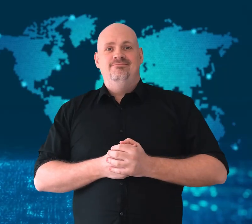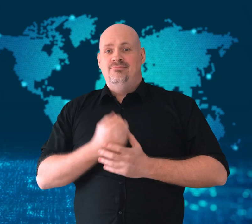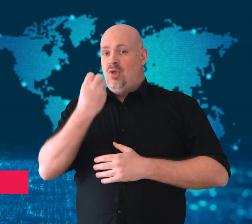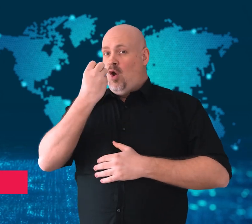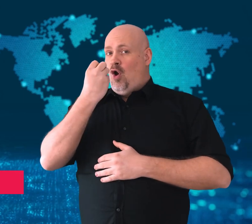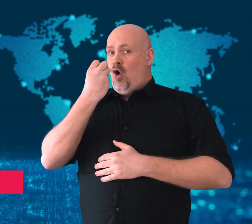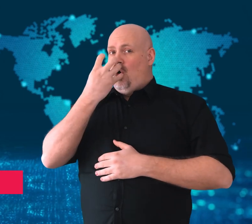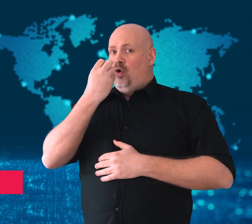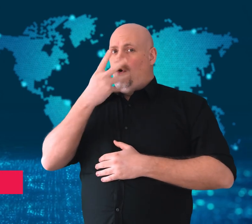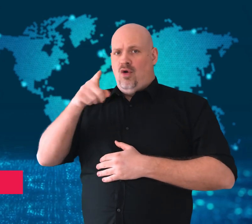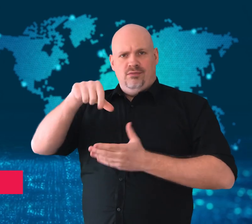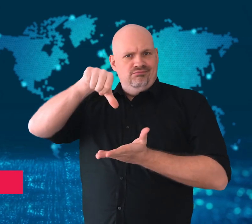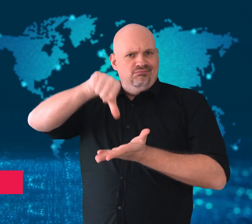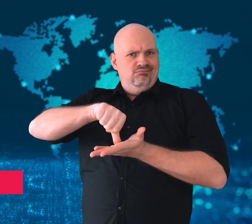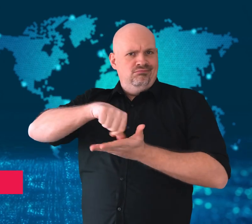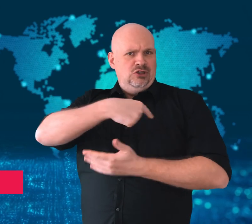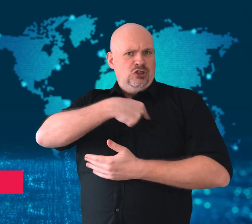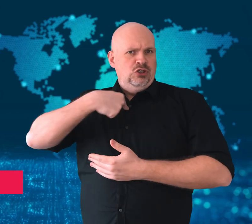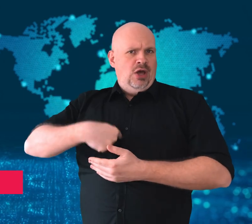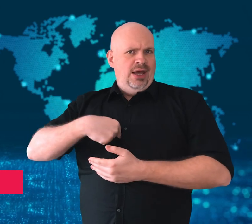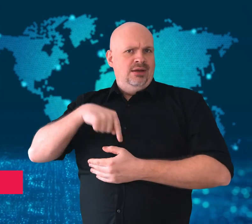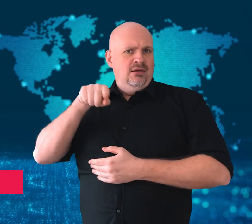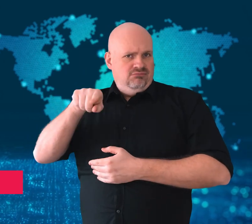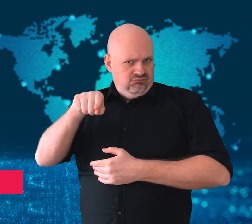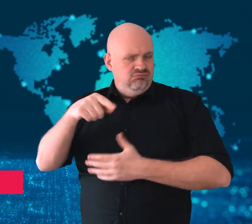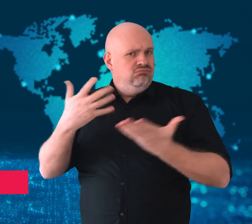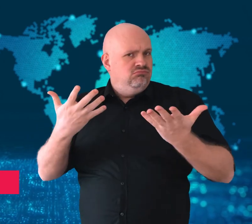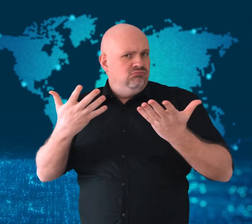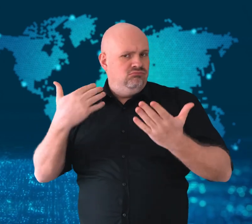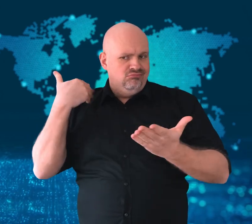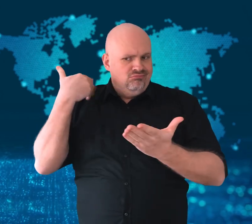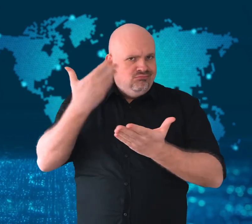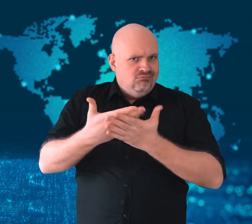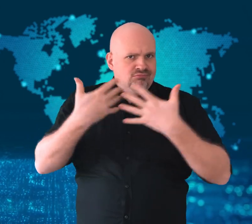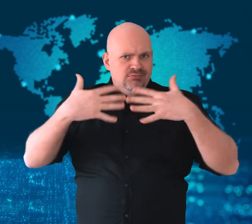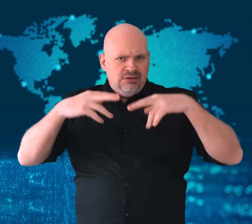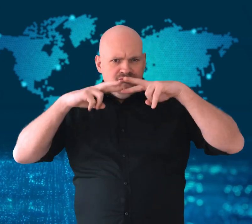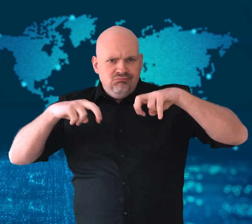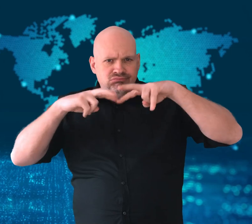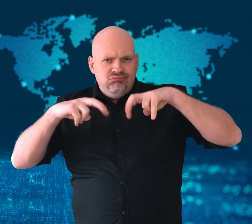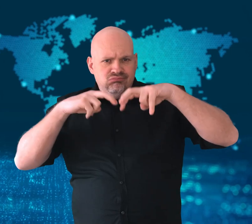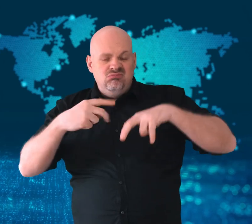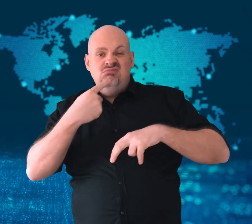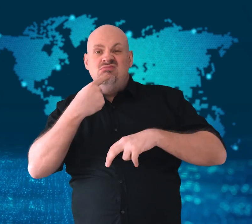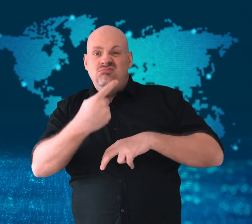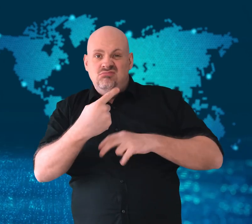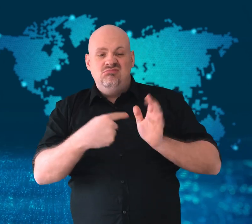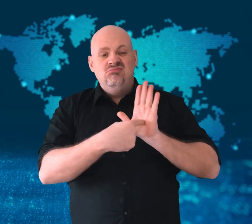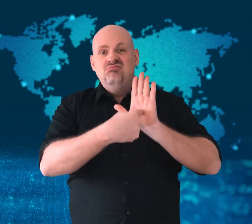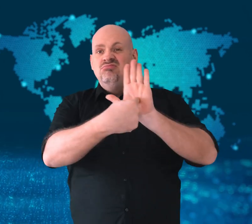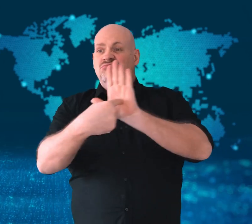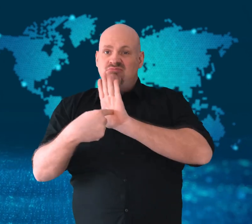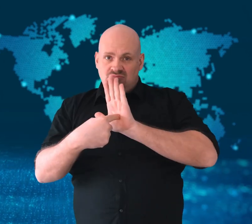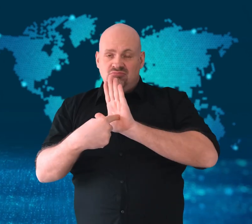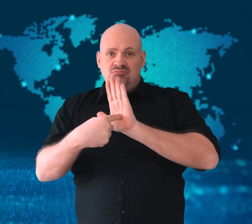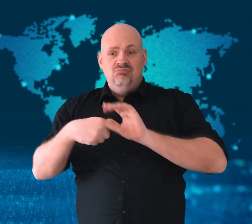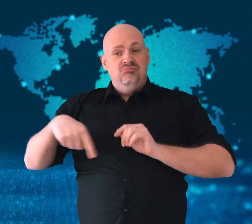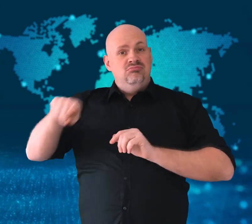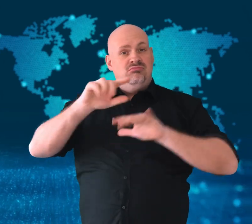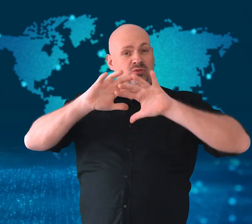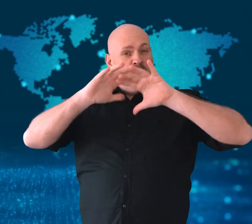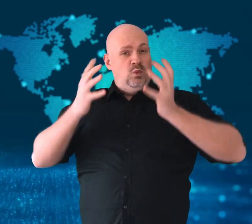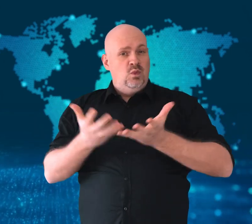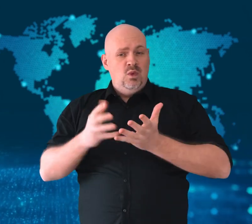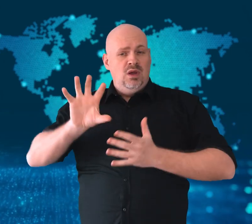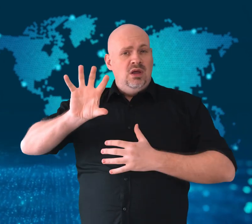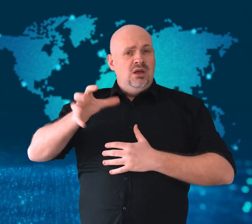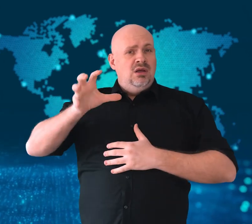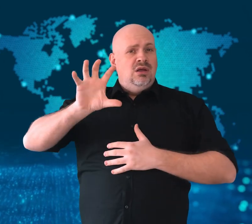[Gavin]: A recent research in Hong Kong says that the world would be